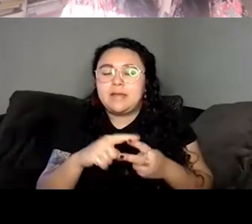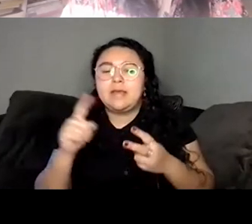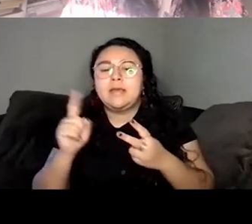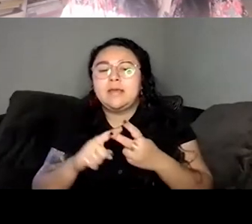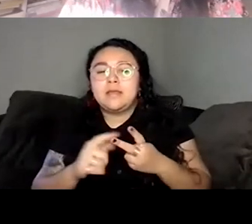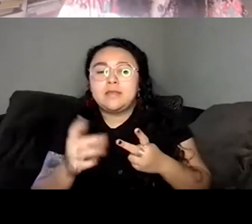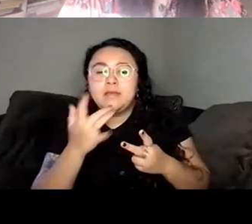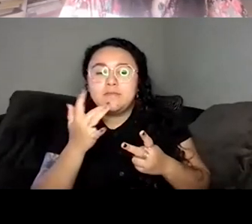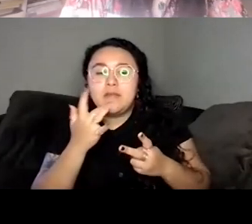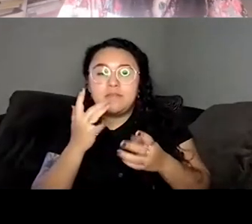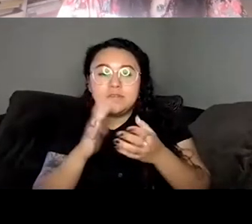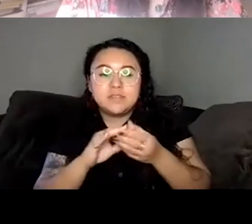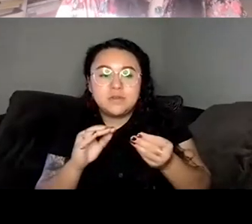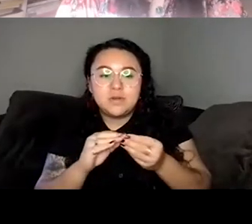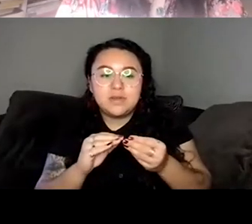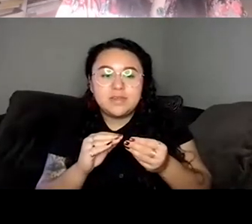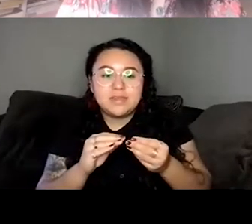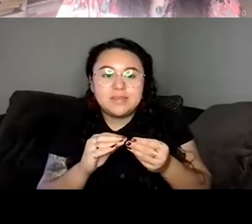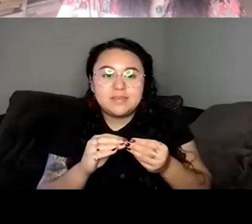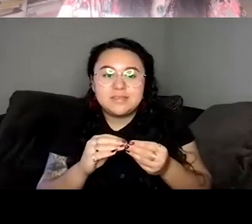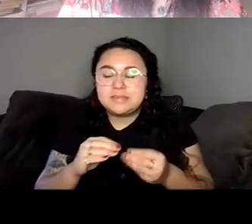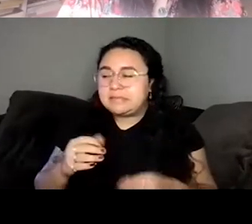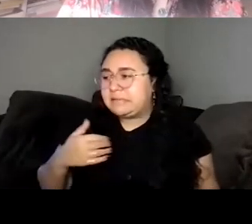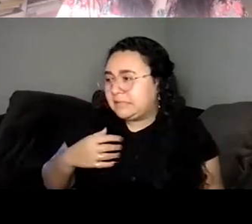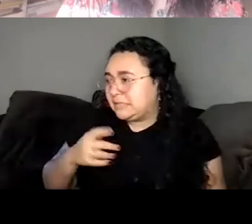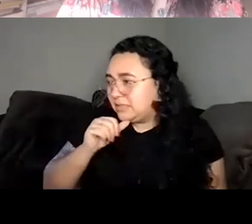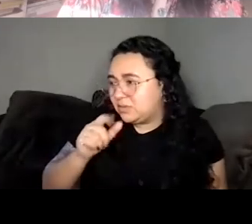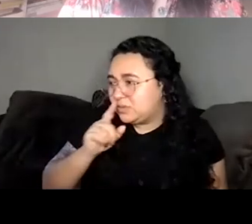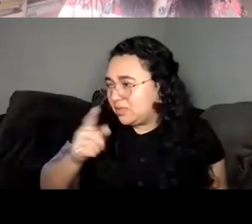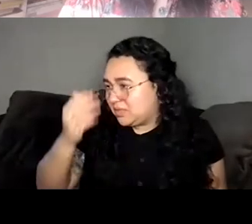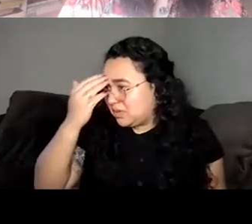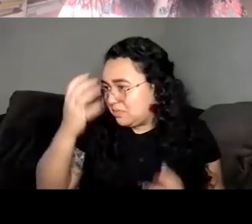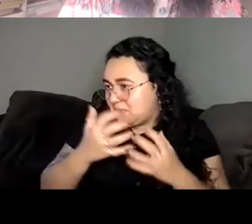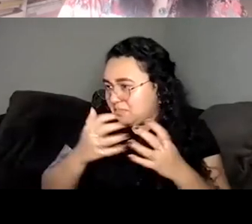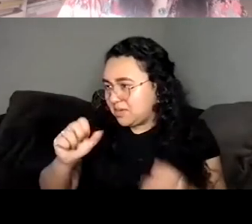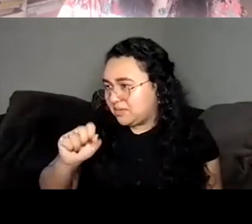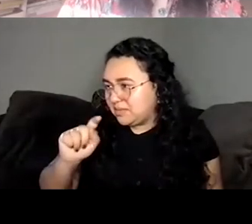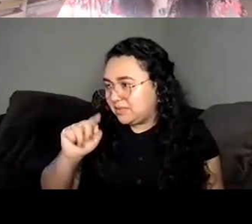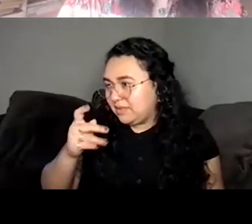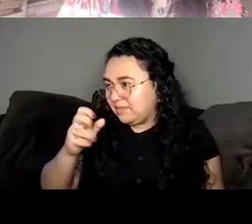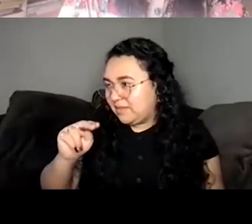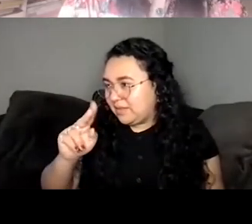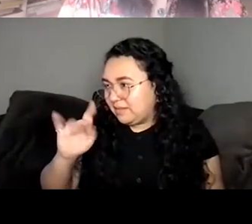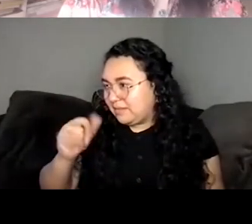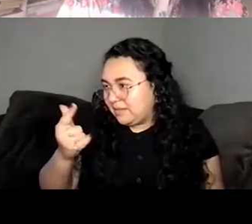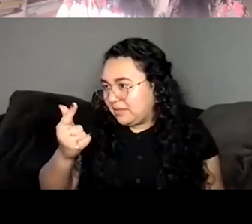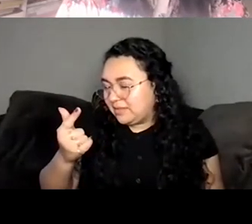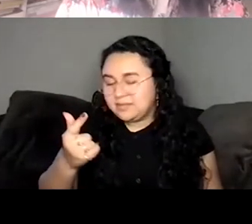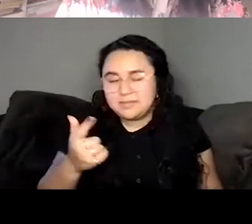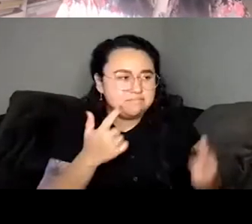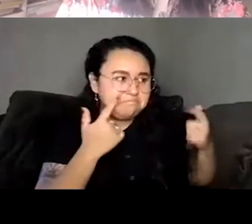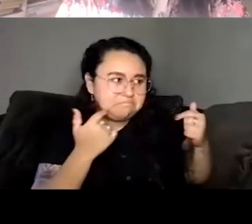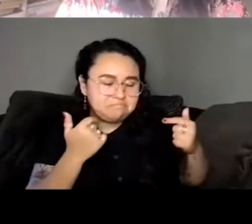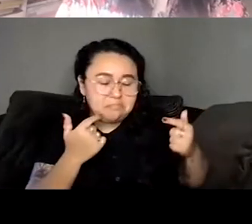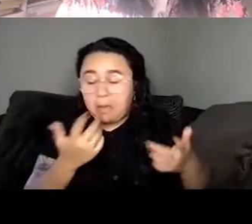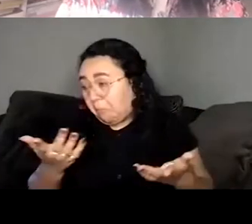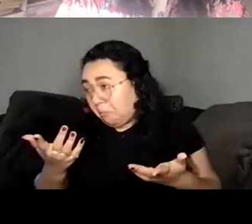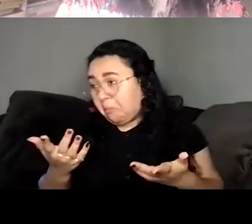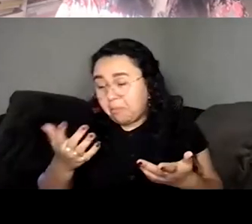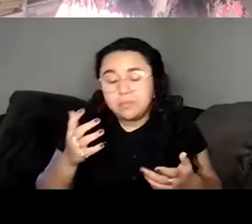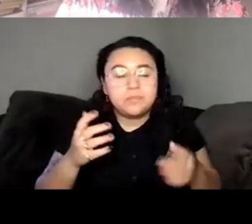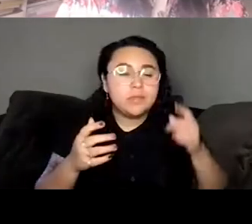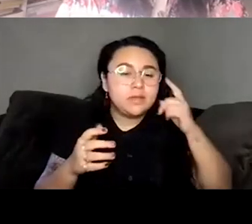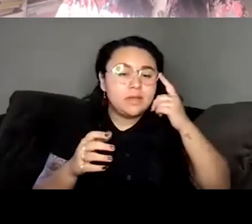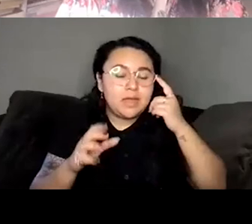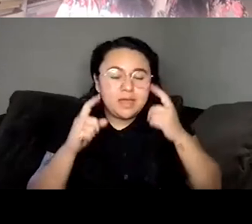think? Um, so I mean, yeah, I guess like Carrie, I don't know. I actually don't have a good